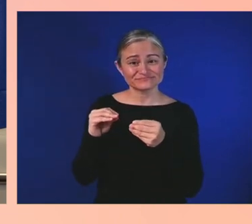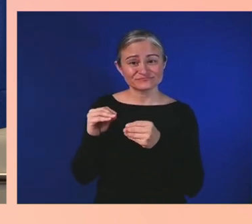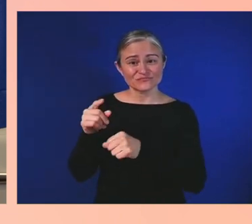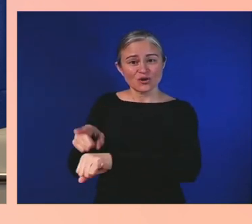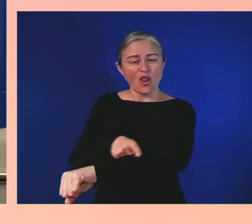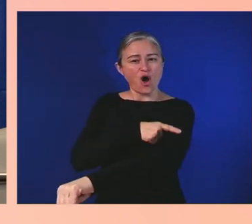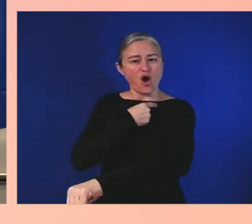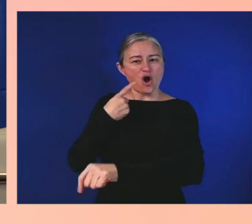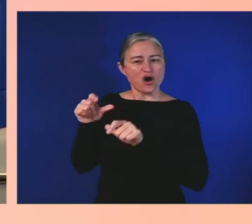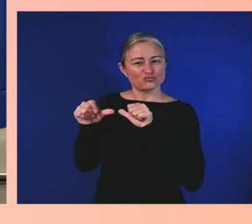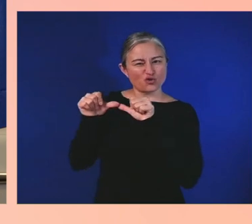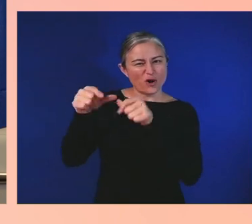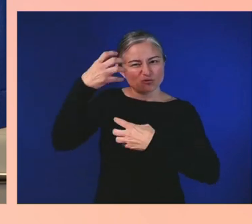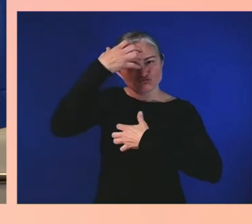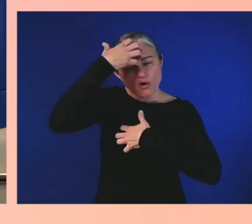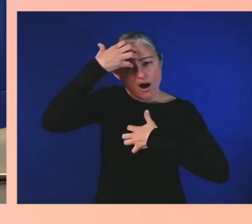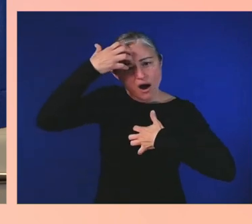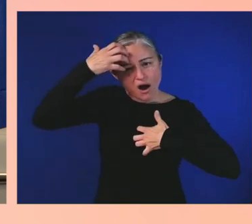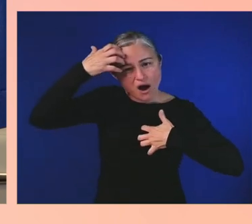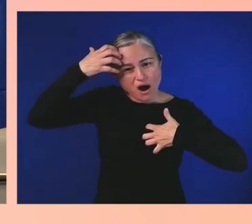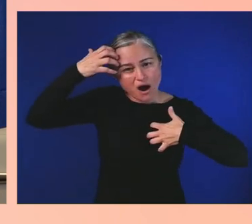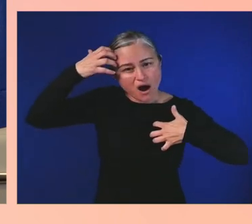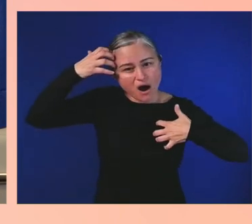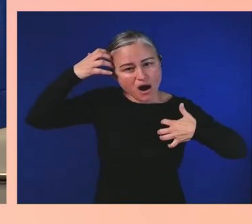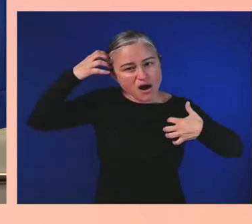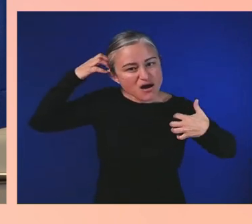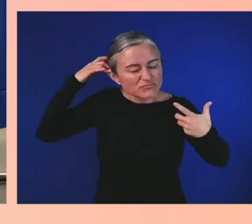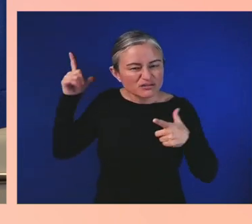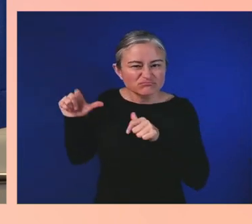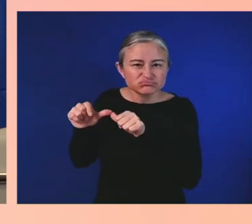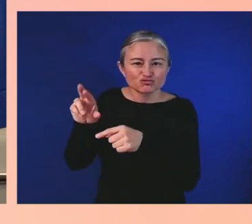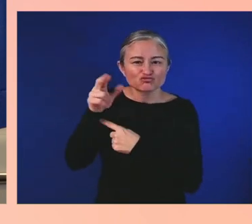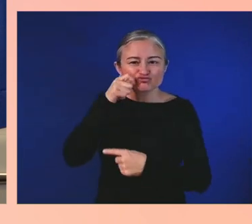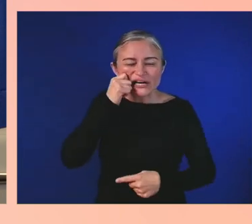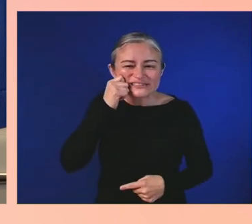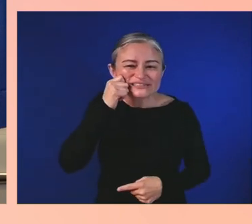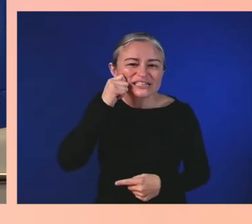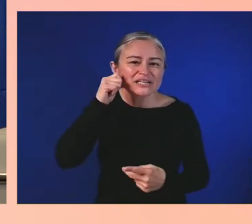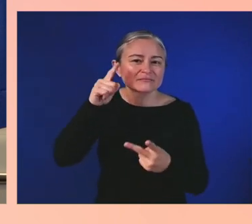trauma from health inequities, trauma from lack of access,